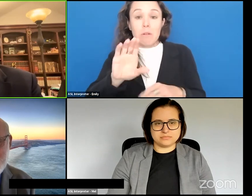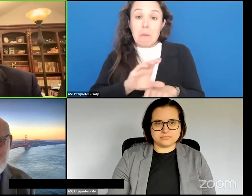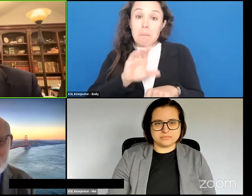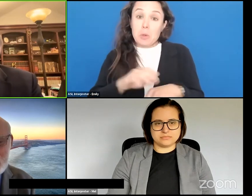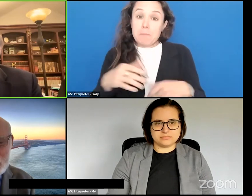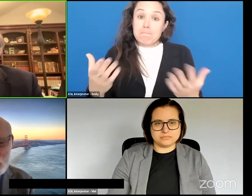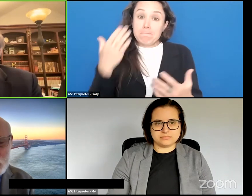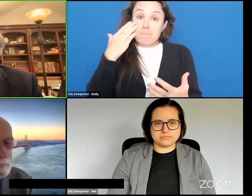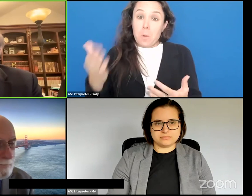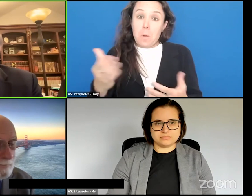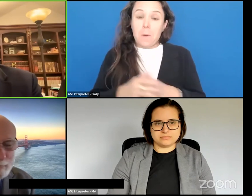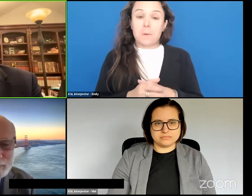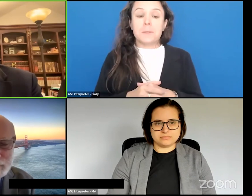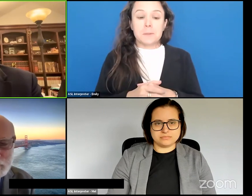and as the kids..